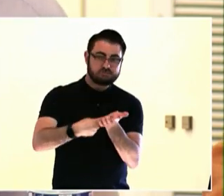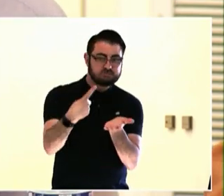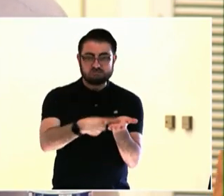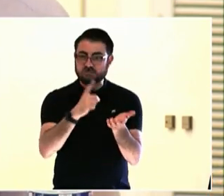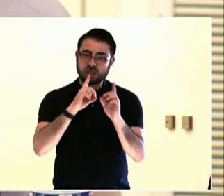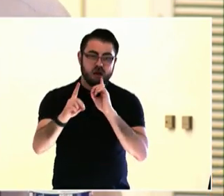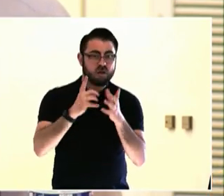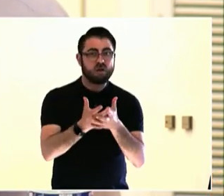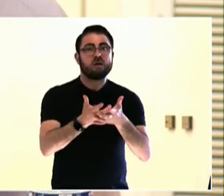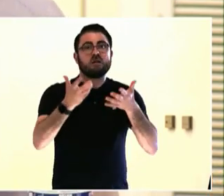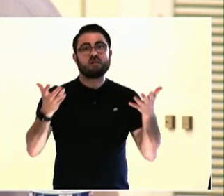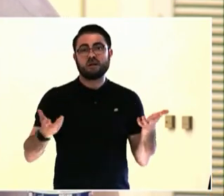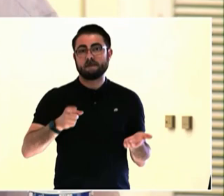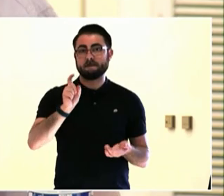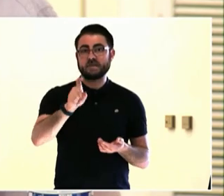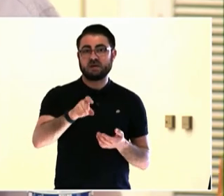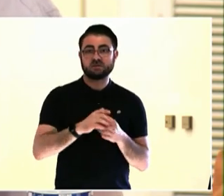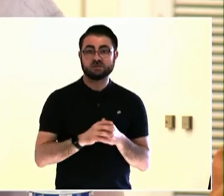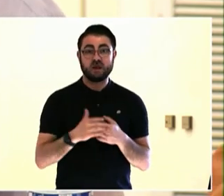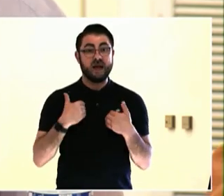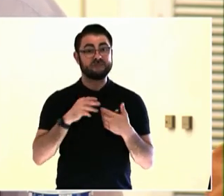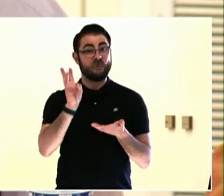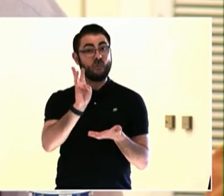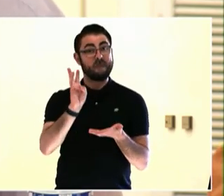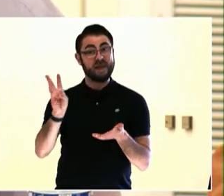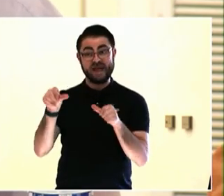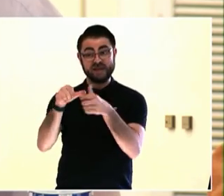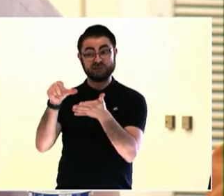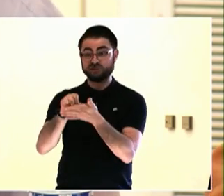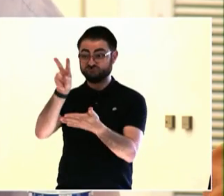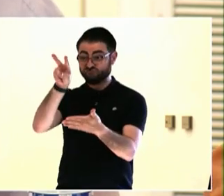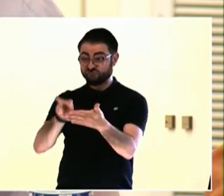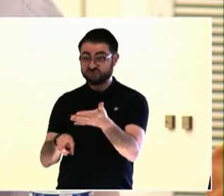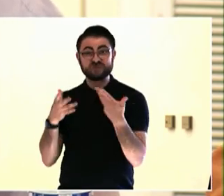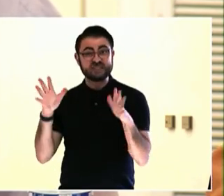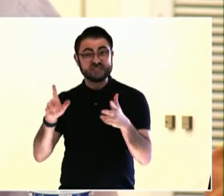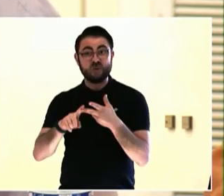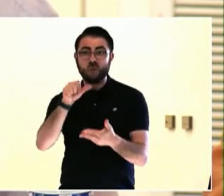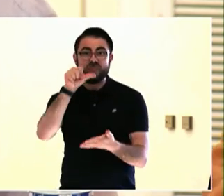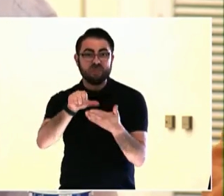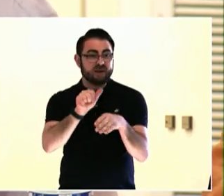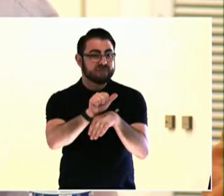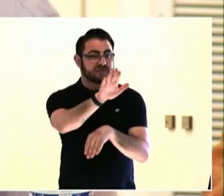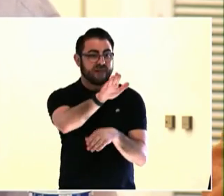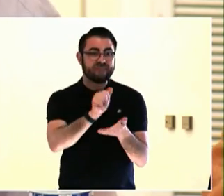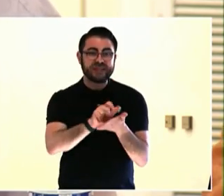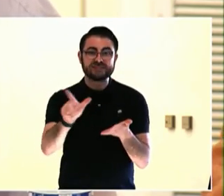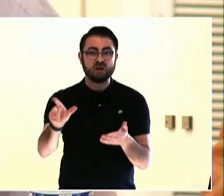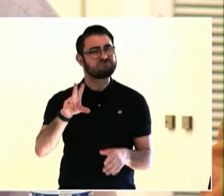one of its decisions that had to do with a child, and the person